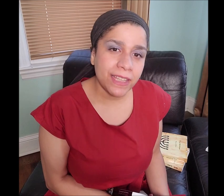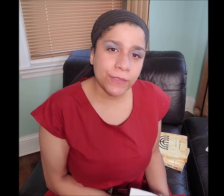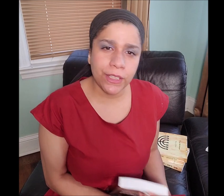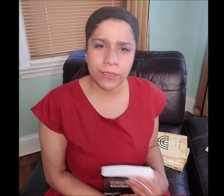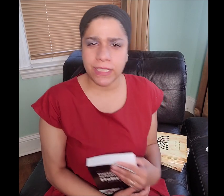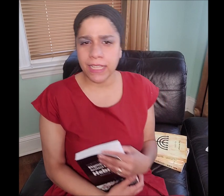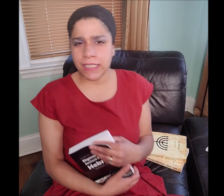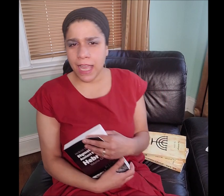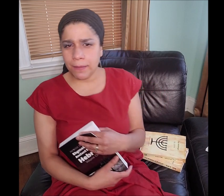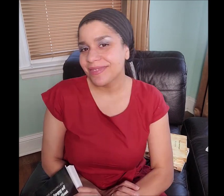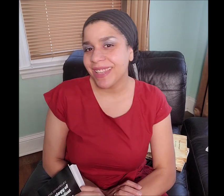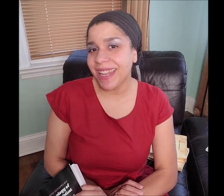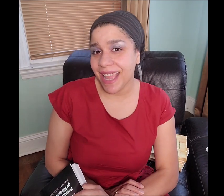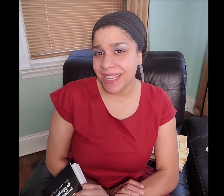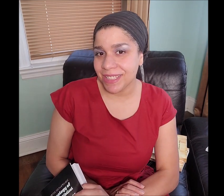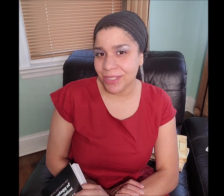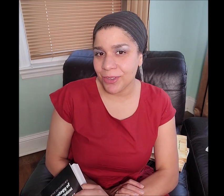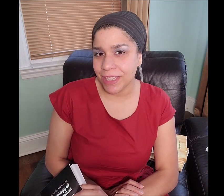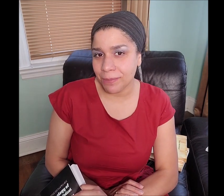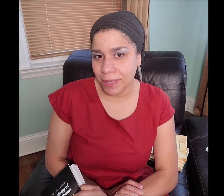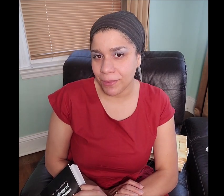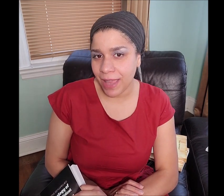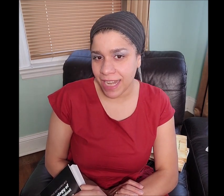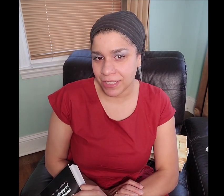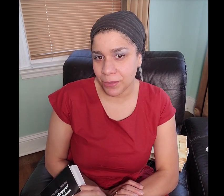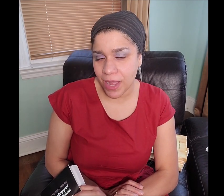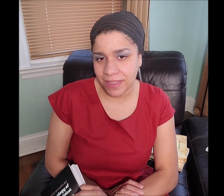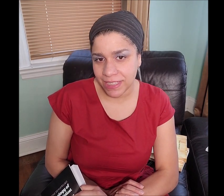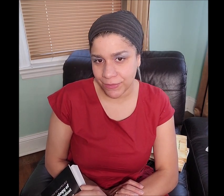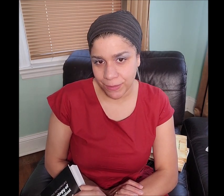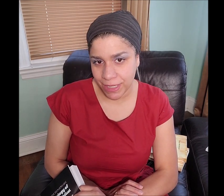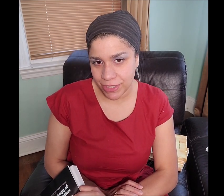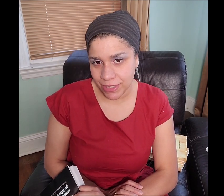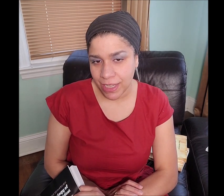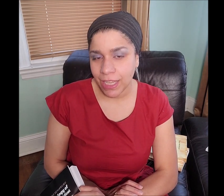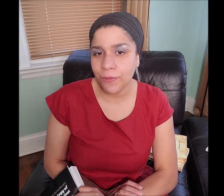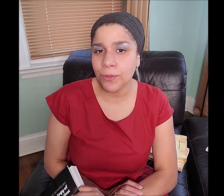Making these videos takes time and I need to know that the people actually want this information.